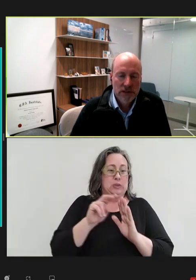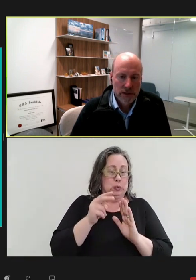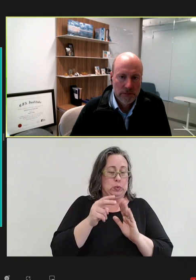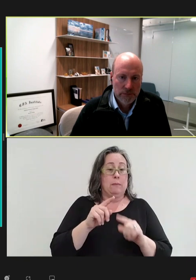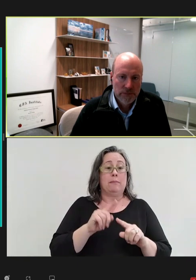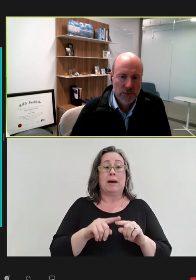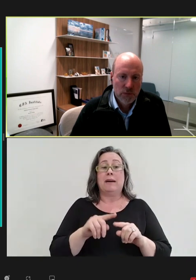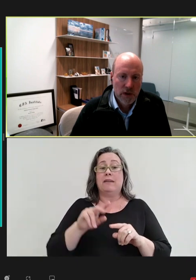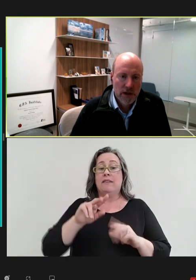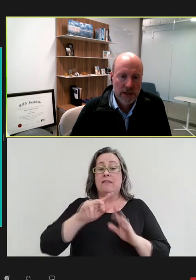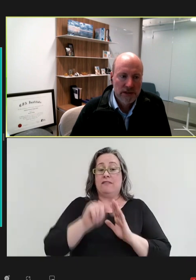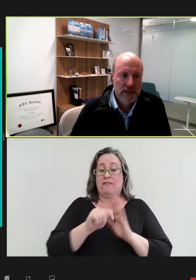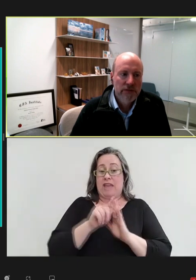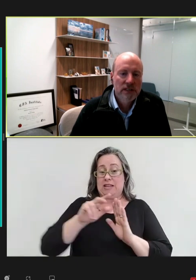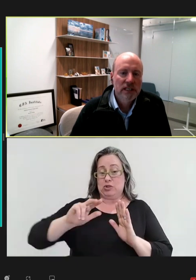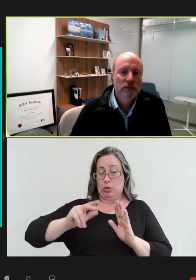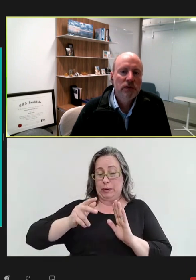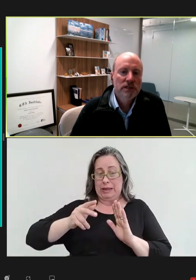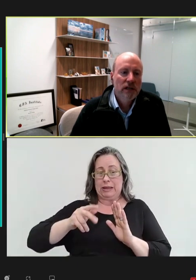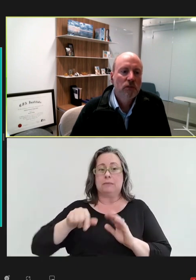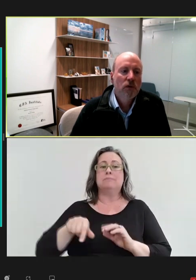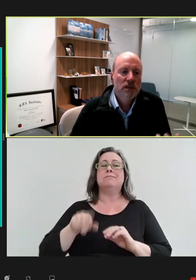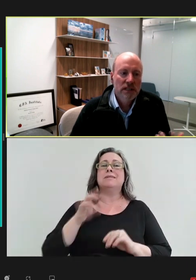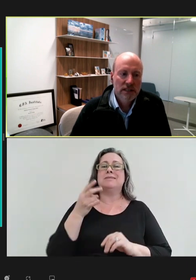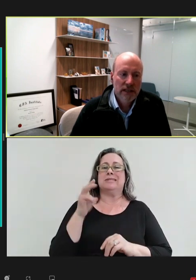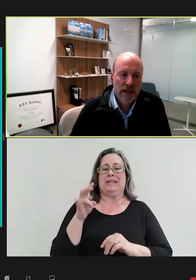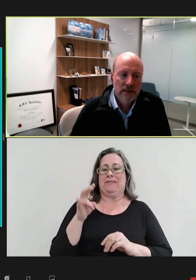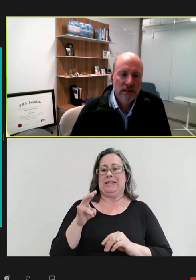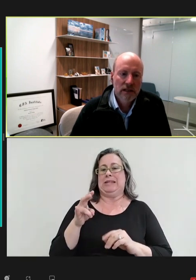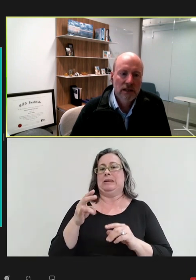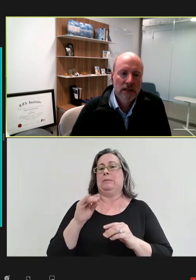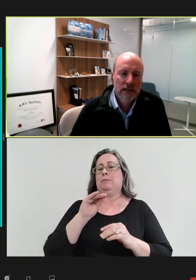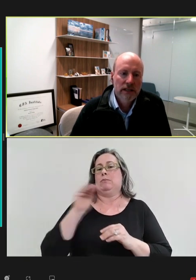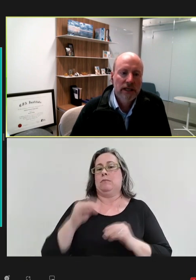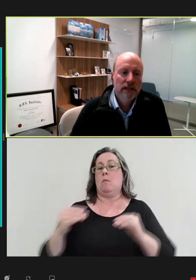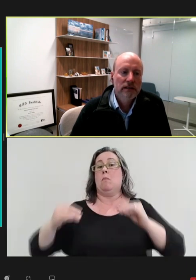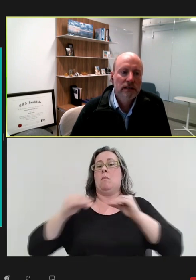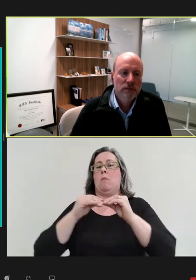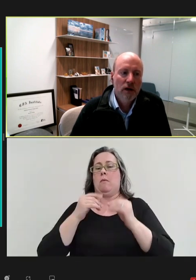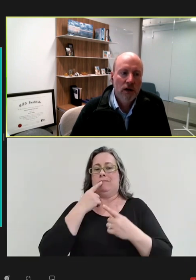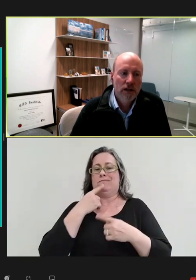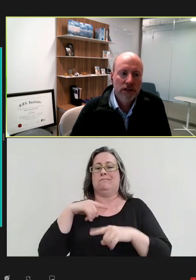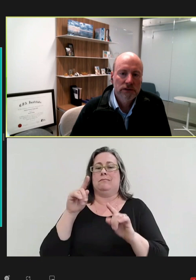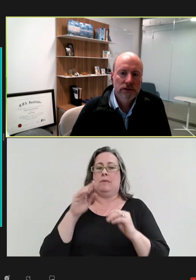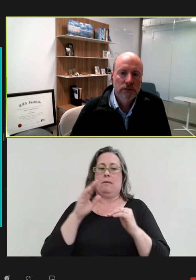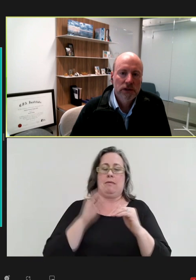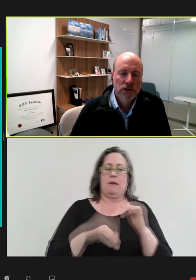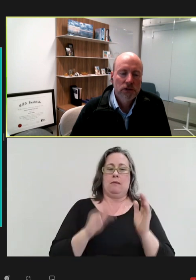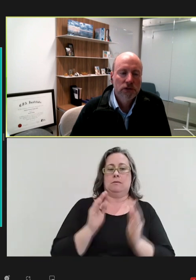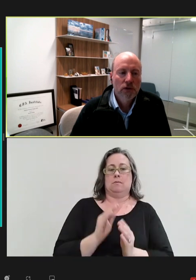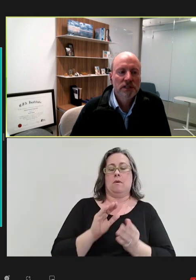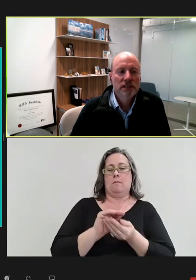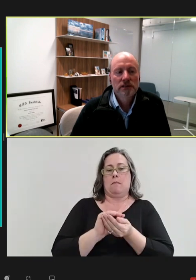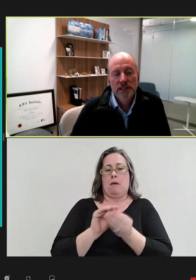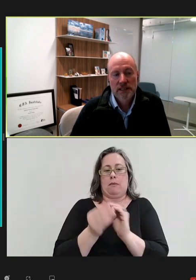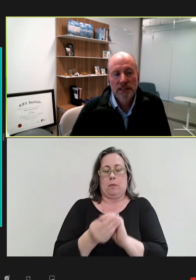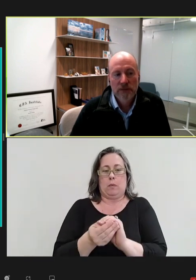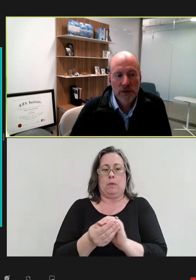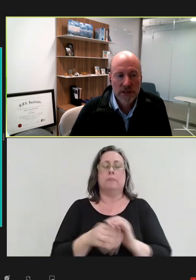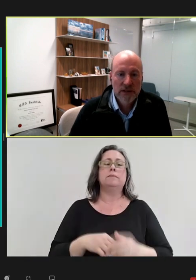three, where it's 17 percent more success than the small molecules. So, a total 67 percent, so